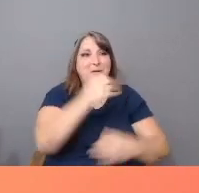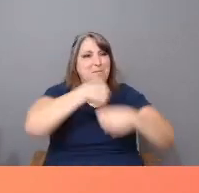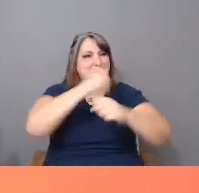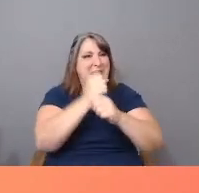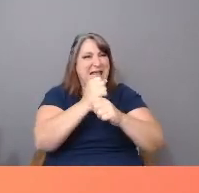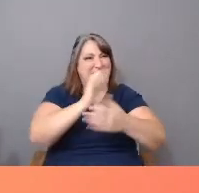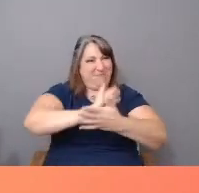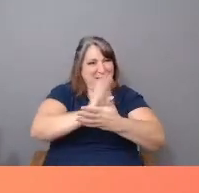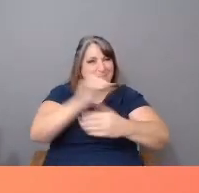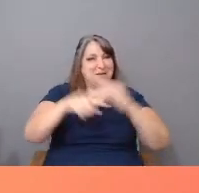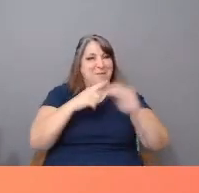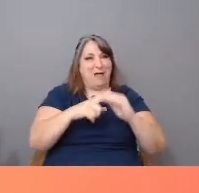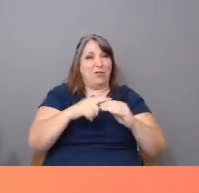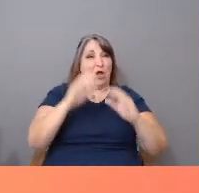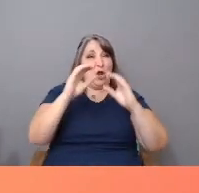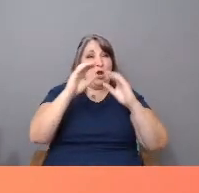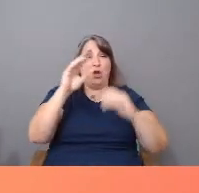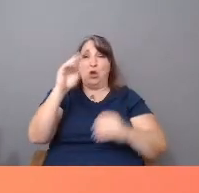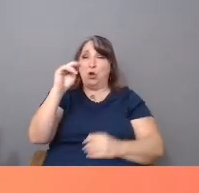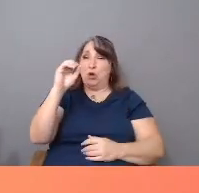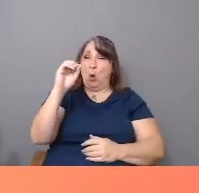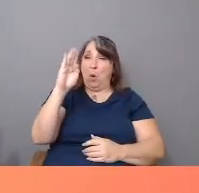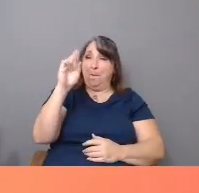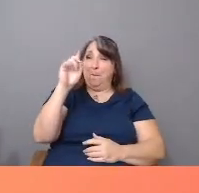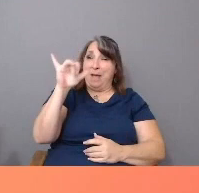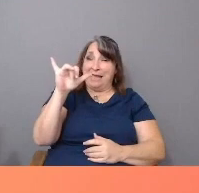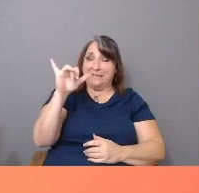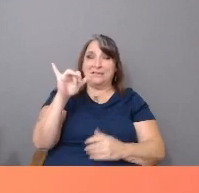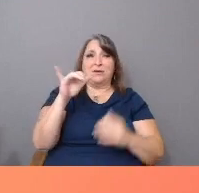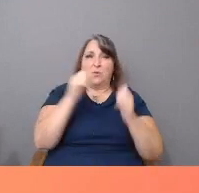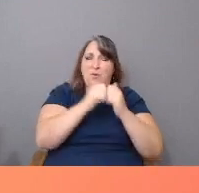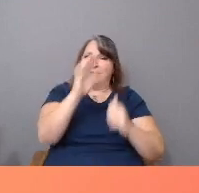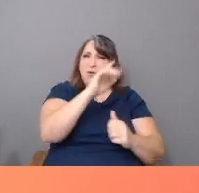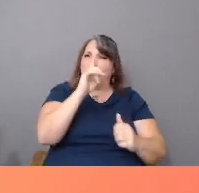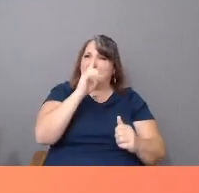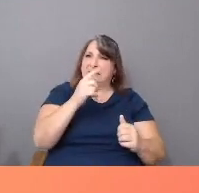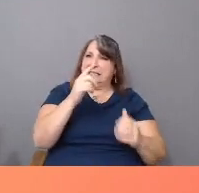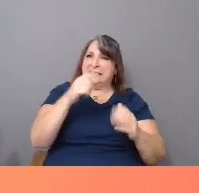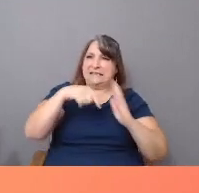with deep empathy. They question the precepts of objectivity